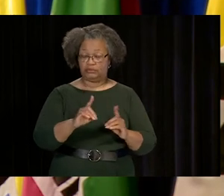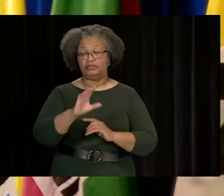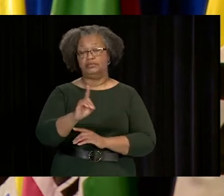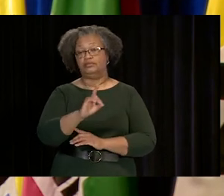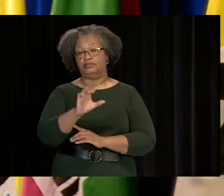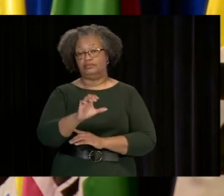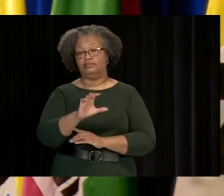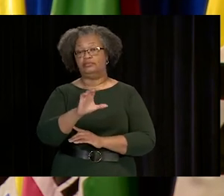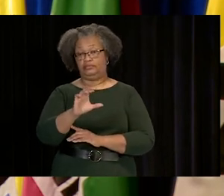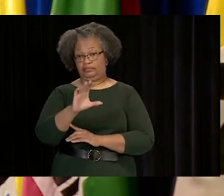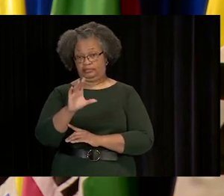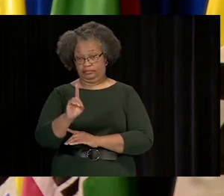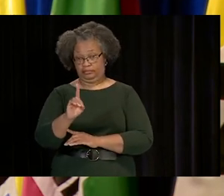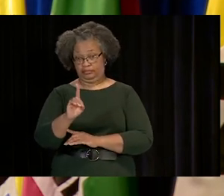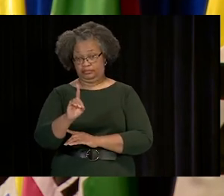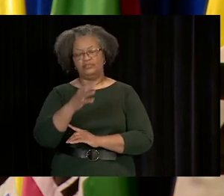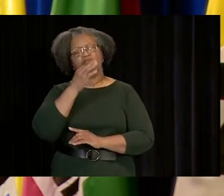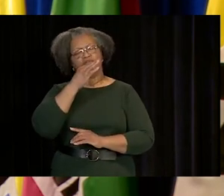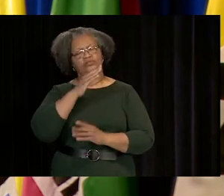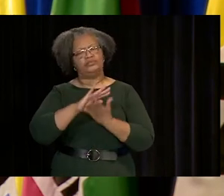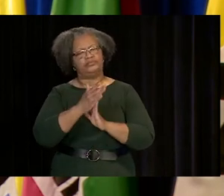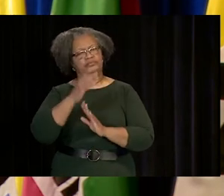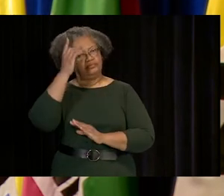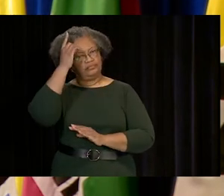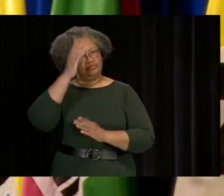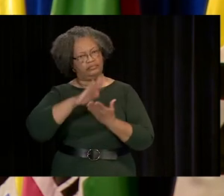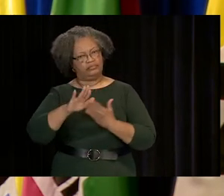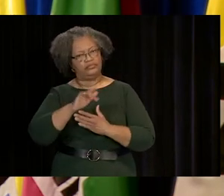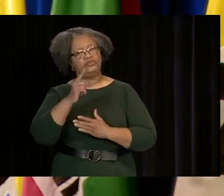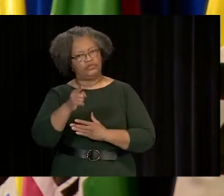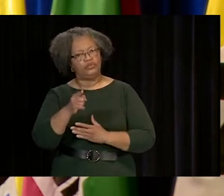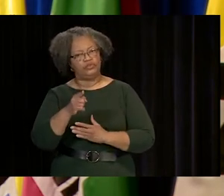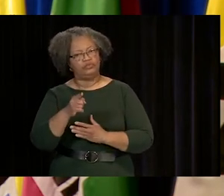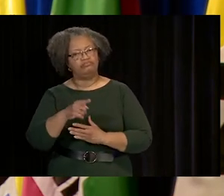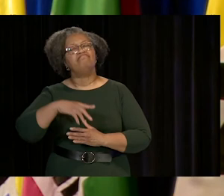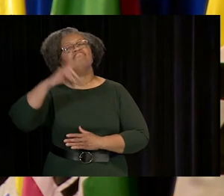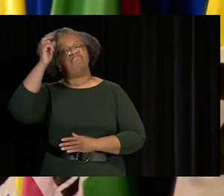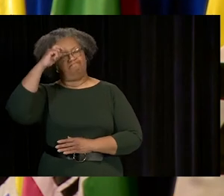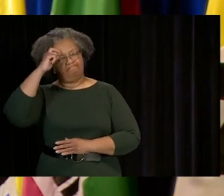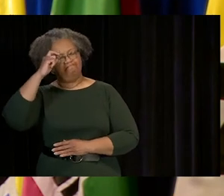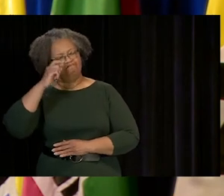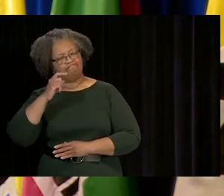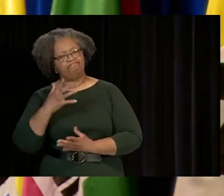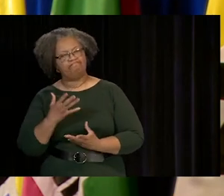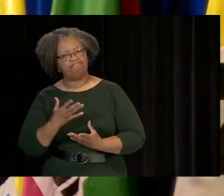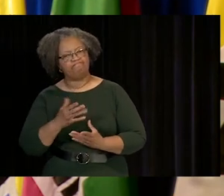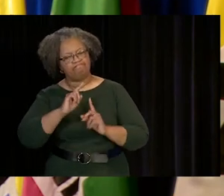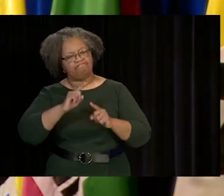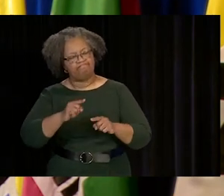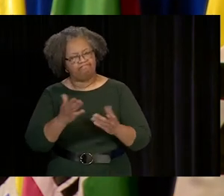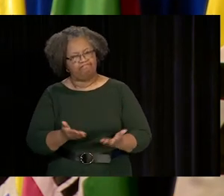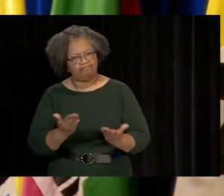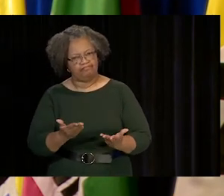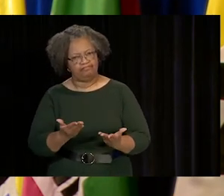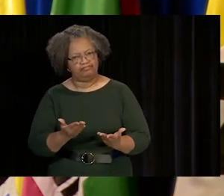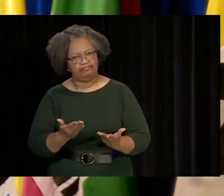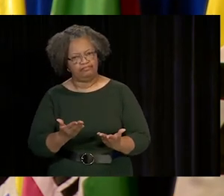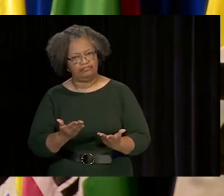WITH YOUR EDUCATION AT A DALLAS COUNTY COMMUNITY COLLEGE, SOON TO BE DALLAS COLLEGE, YOU HAVE INVESTED WISELY IN FUTURE CAREER TRACKS